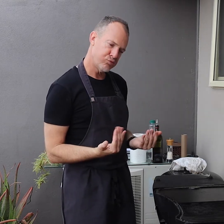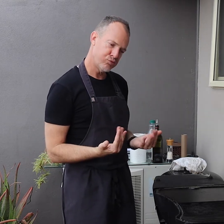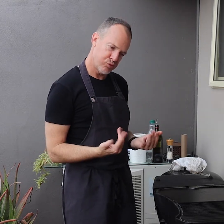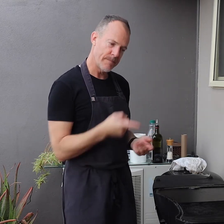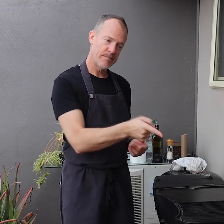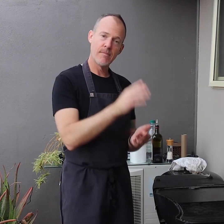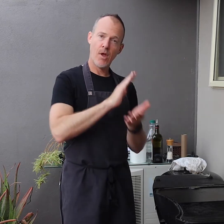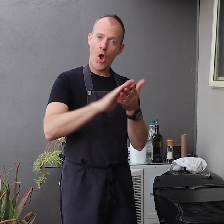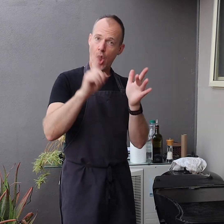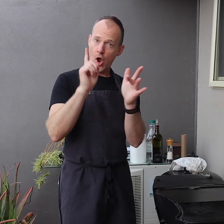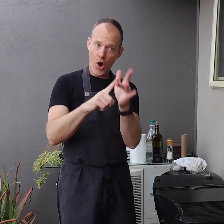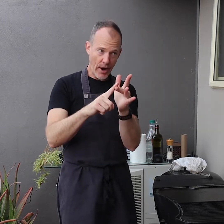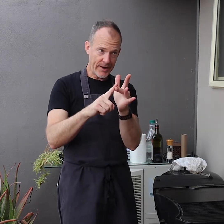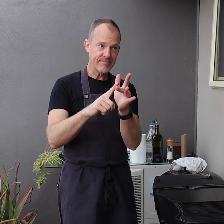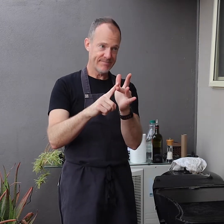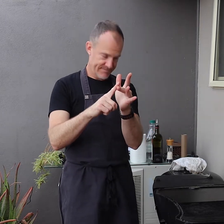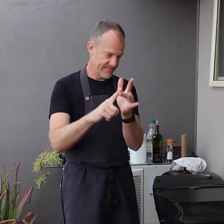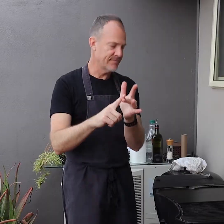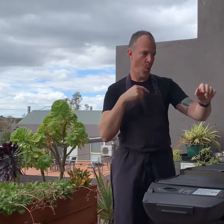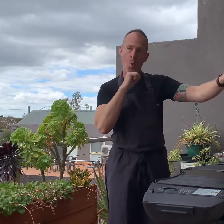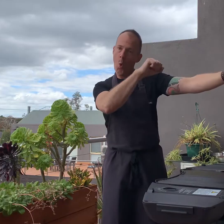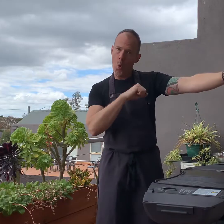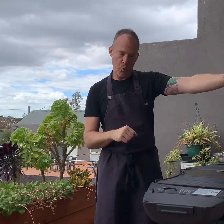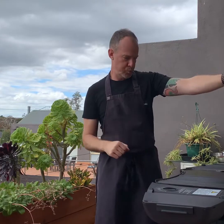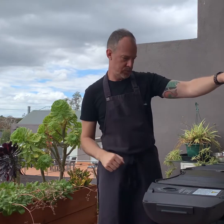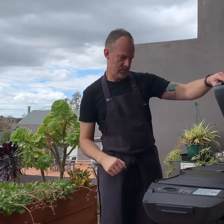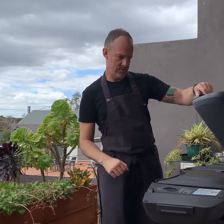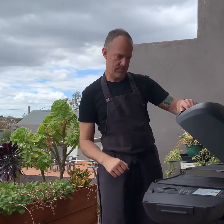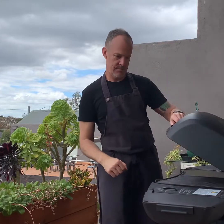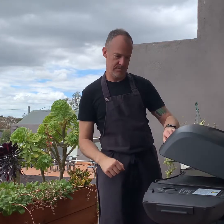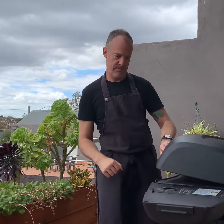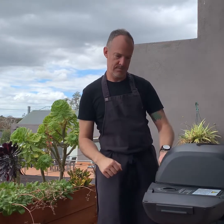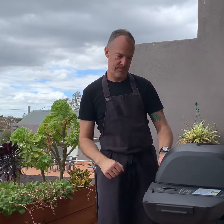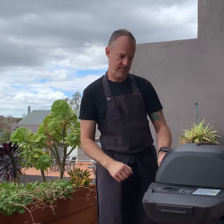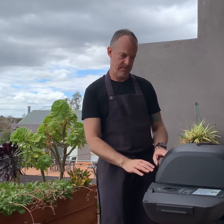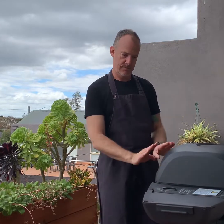Set the BBQ to high and close the lid.